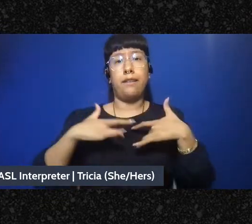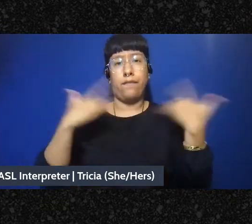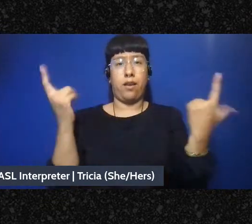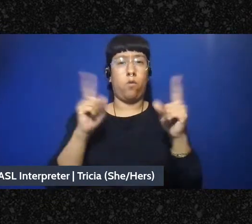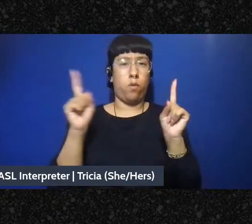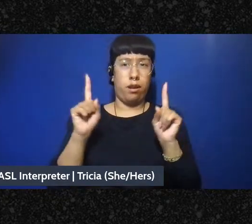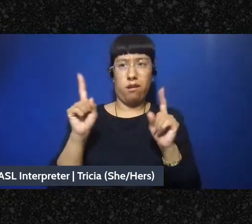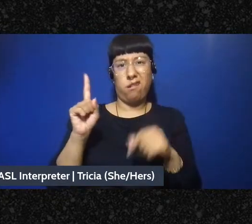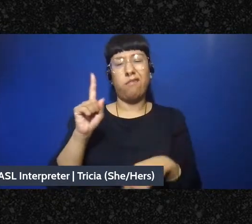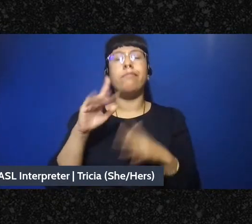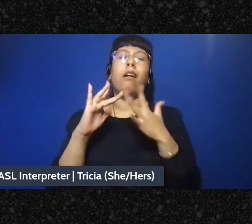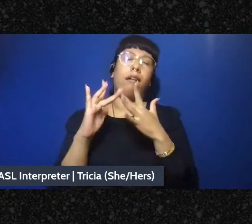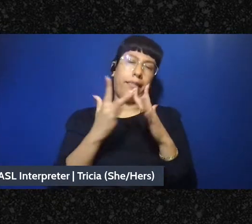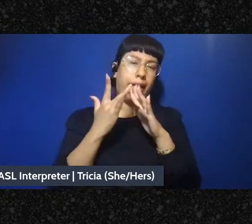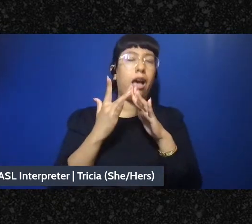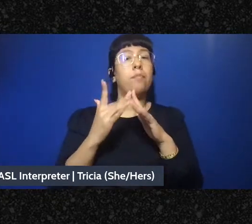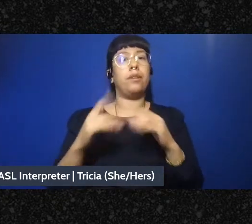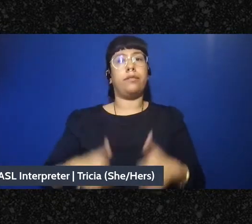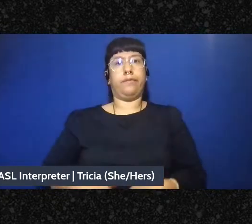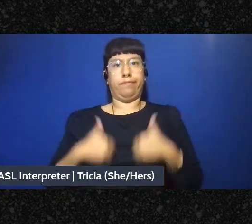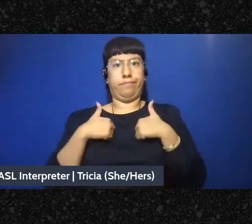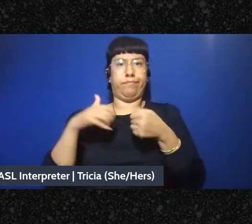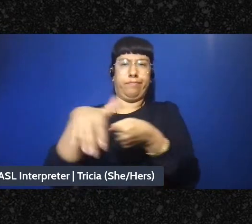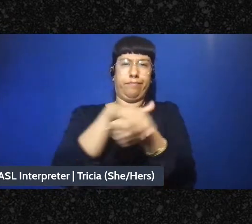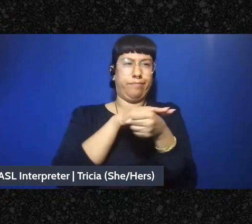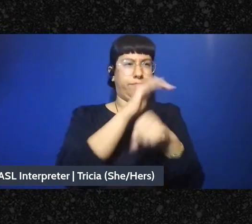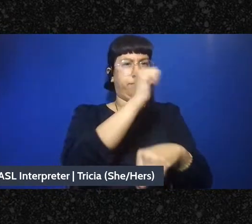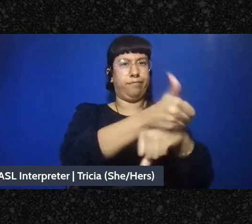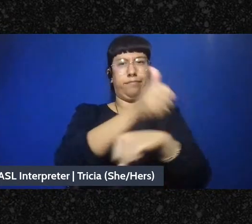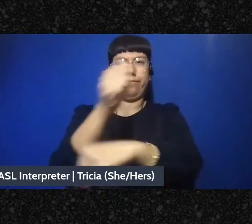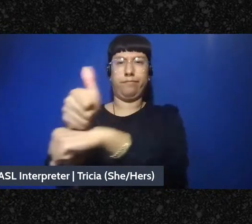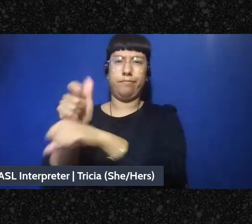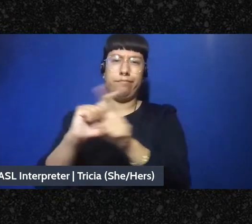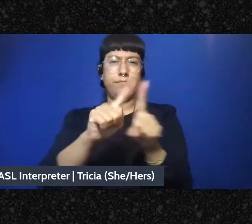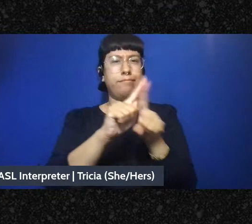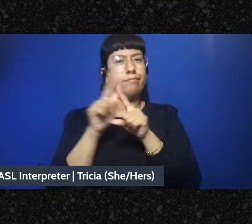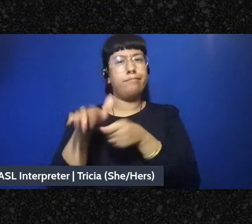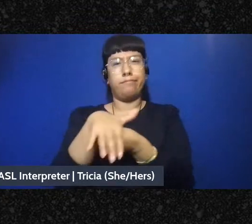but we are all physically located someplace and we recognize that all land is indigenous land,